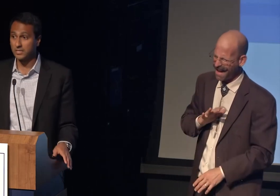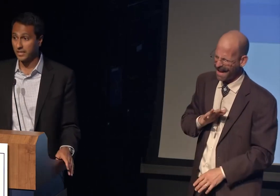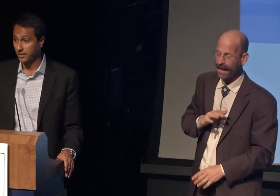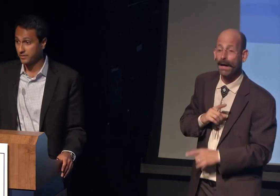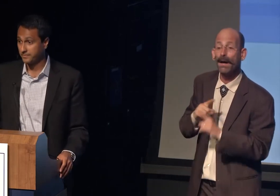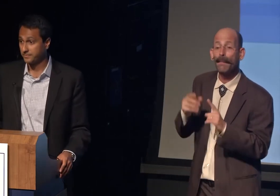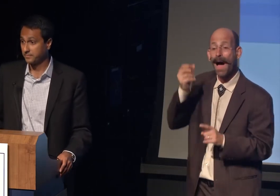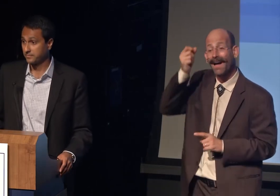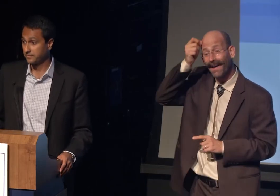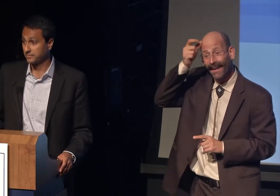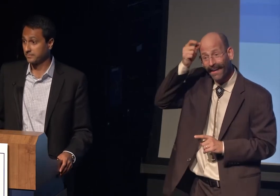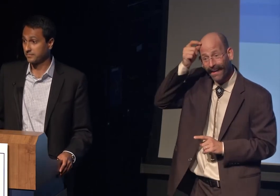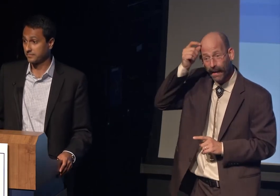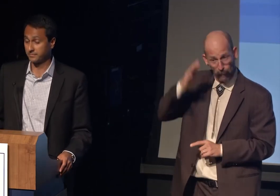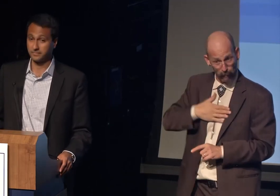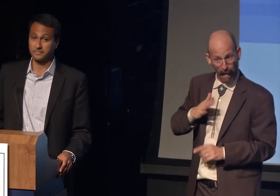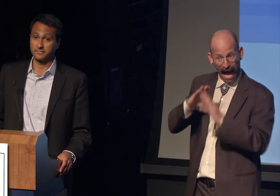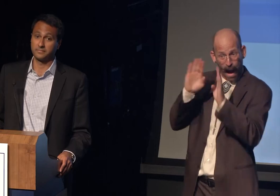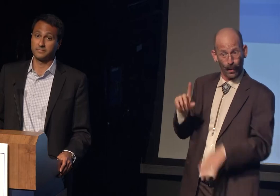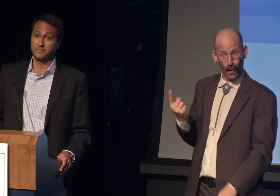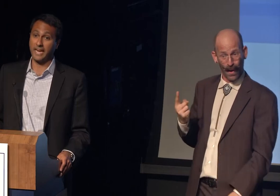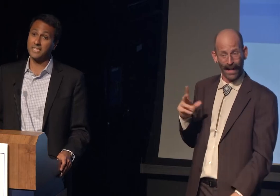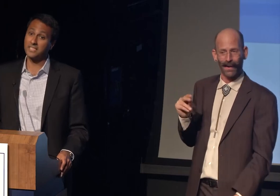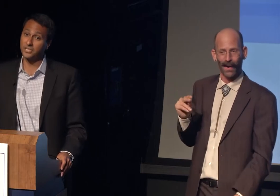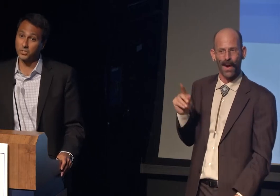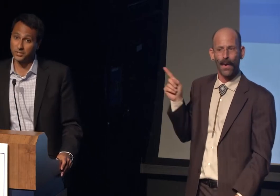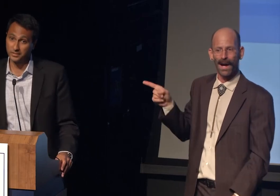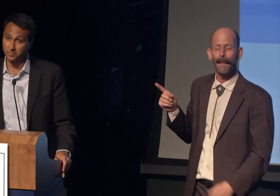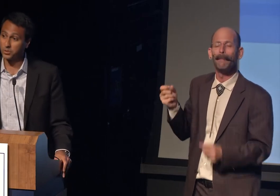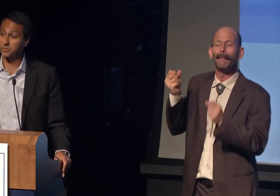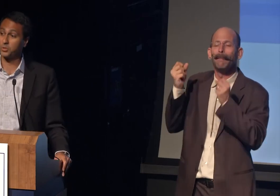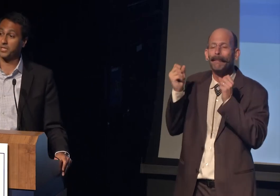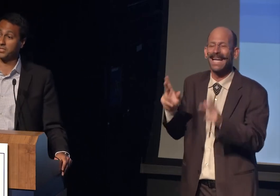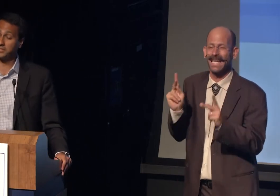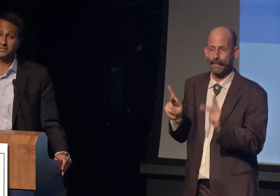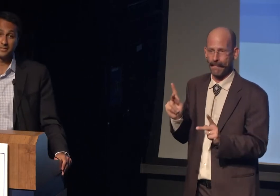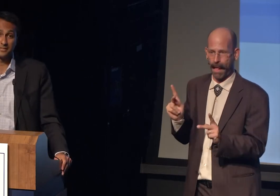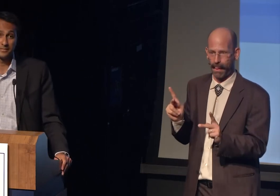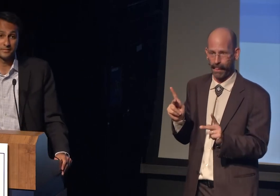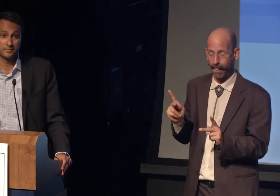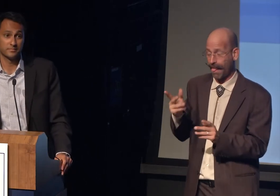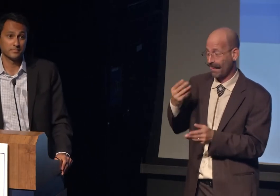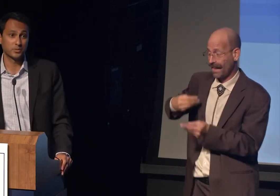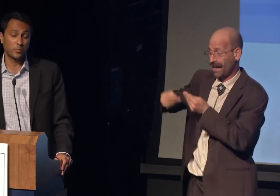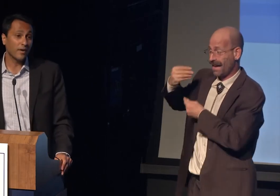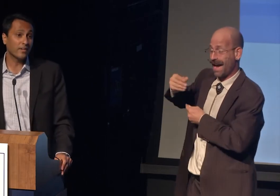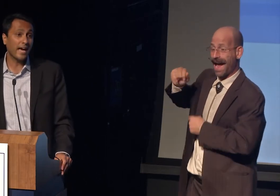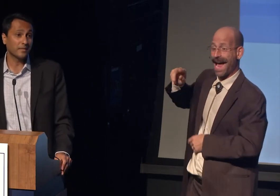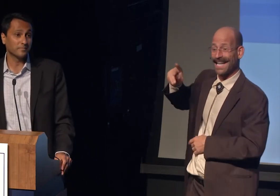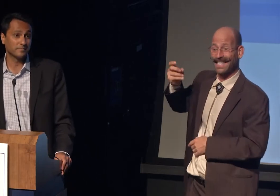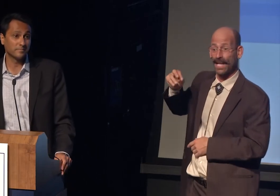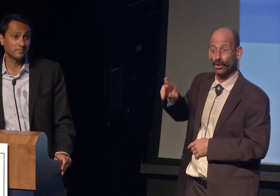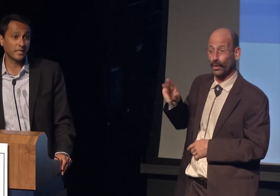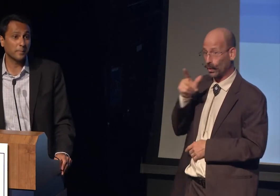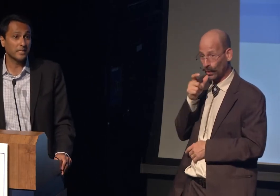That lots of other people have received this letter - ancestor in the Muslim tradition, Prophet Adam,